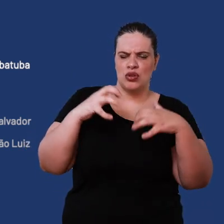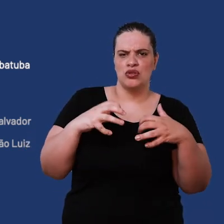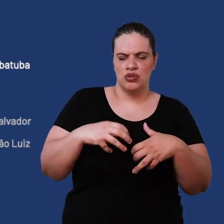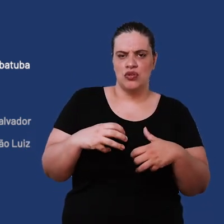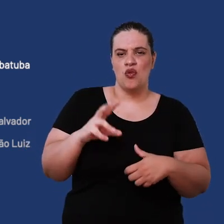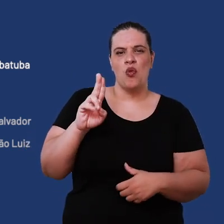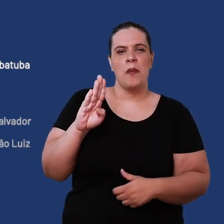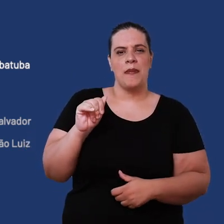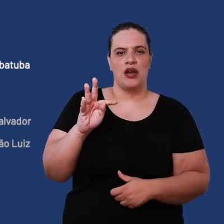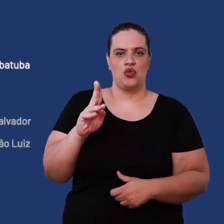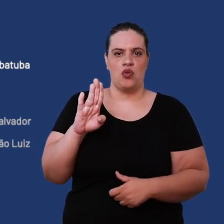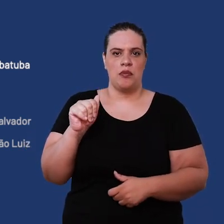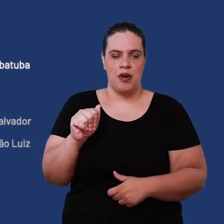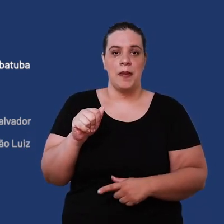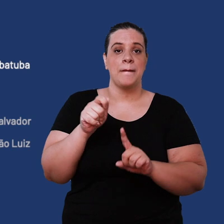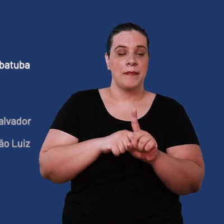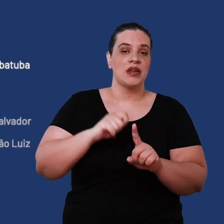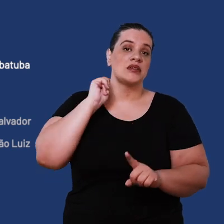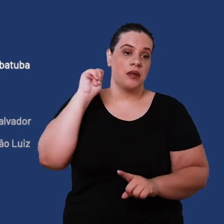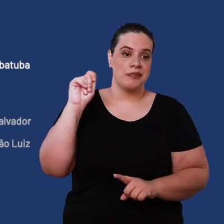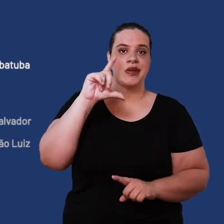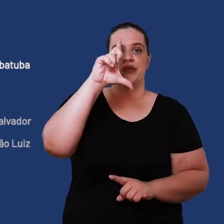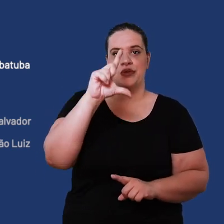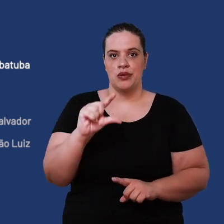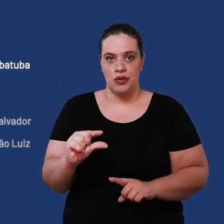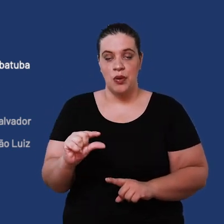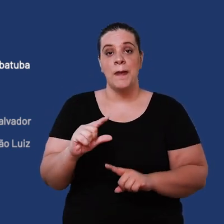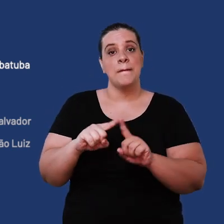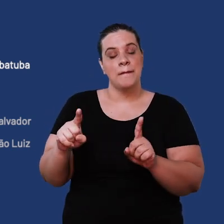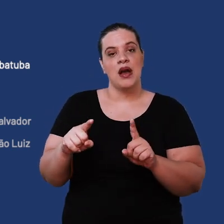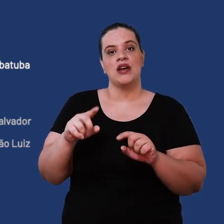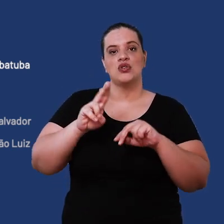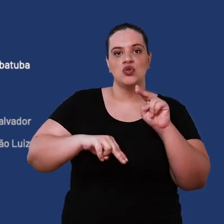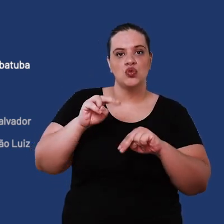and from April this volume also drops but even in the months from June to